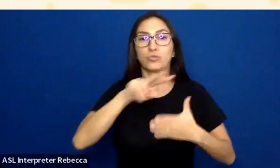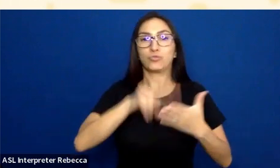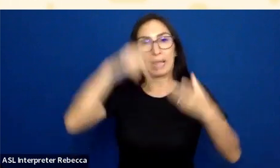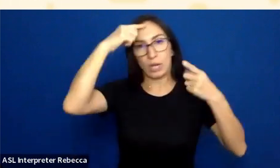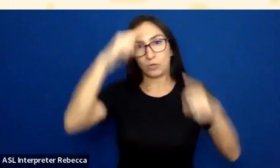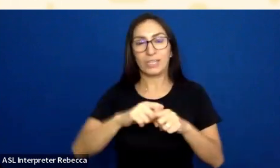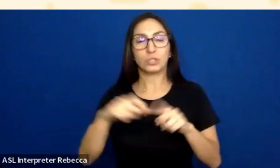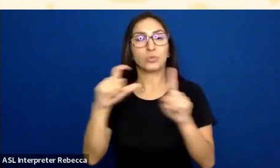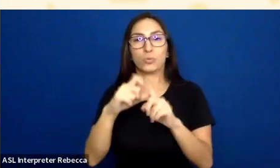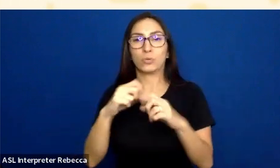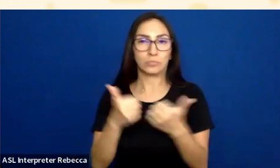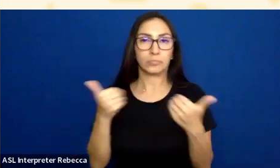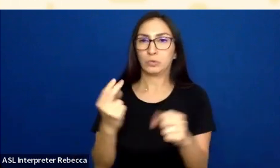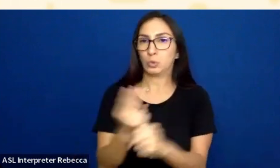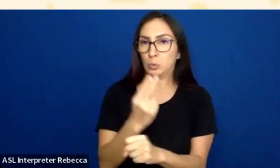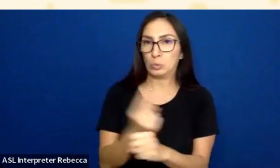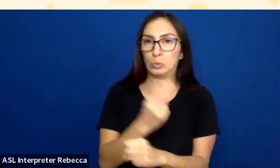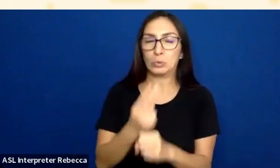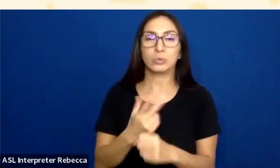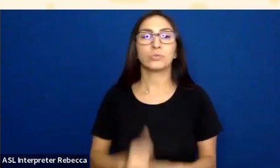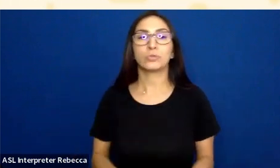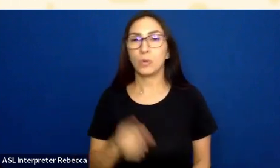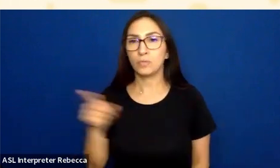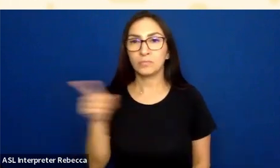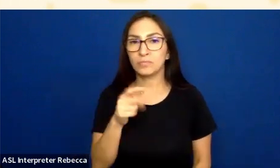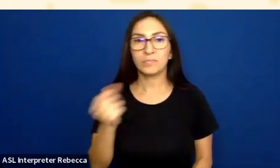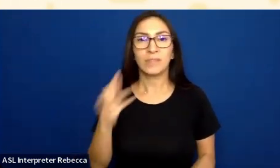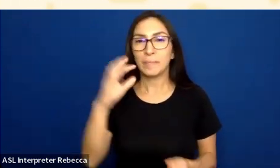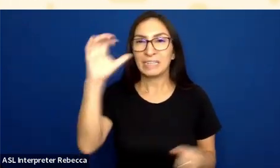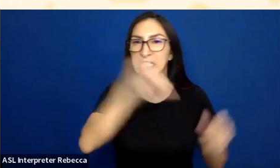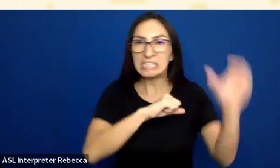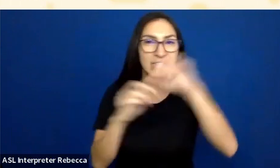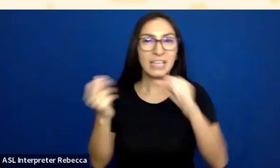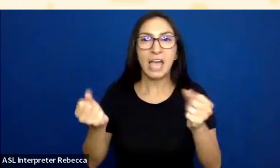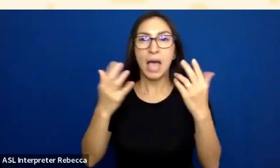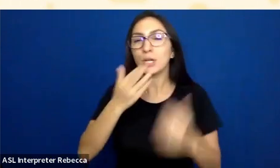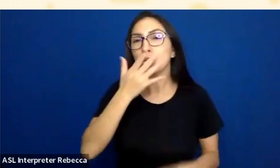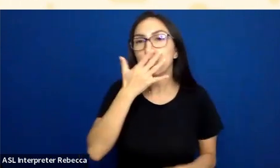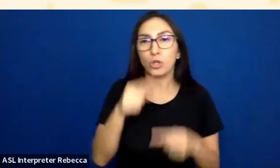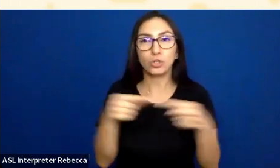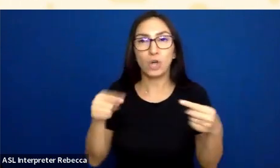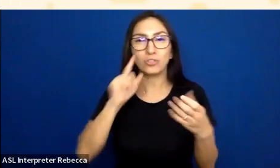And so just maybe any guesses how many color and contrast checks you would have for this example right here,